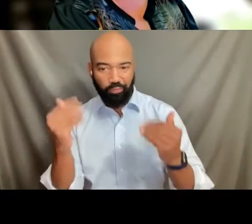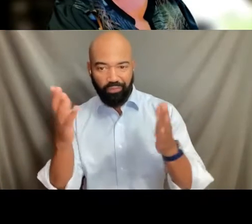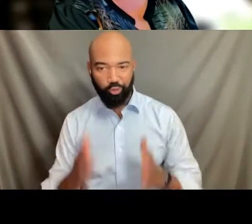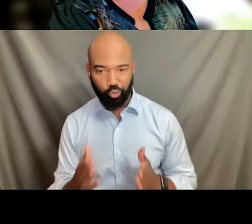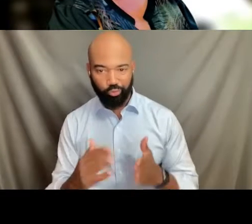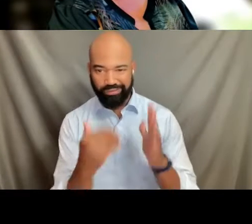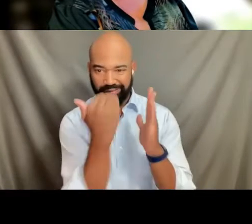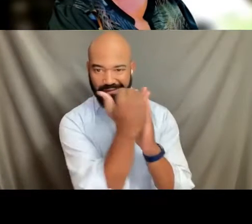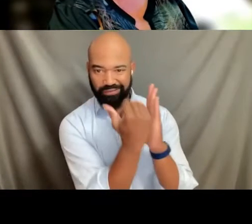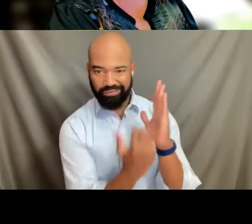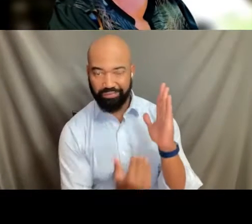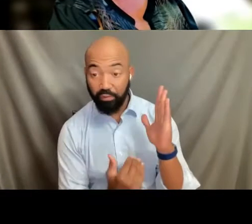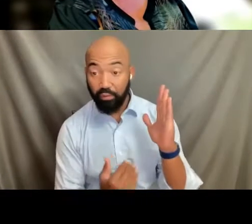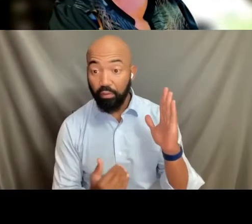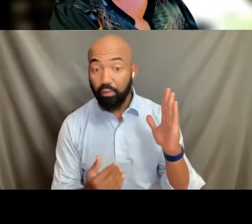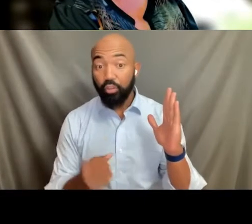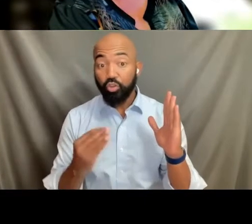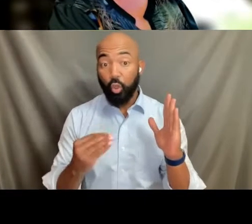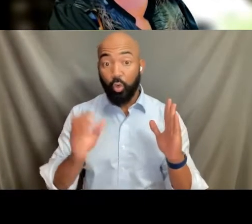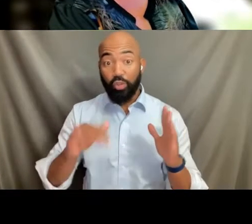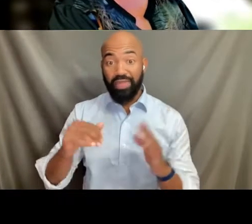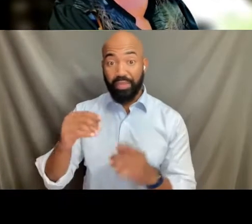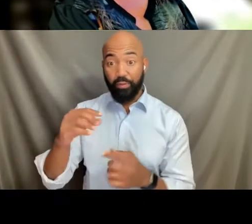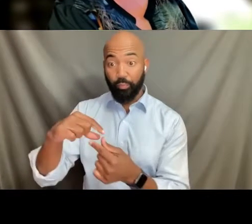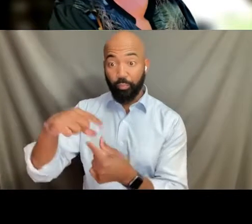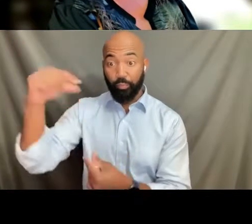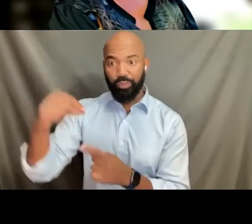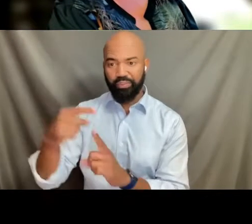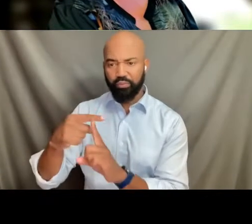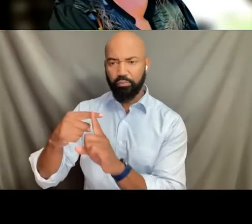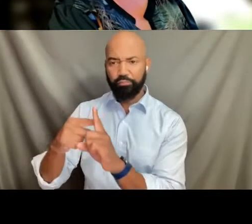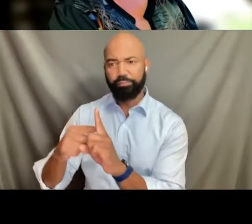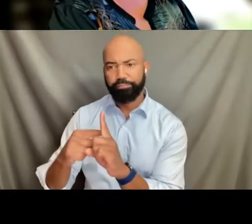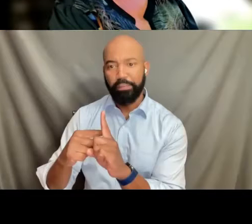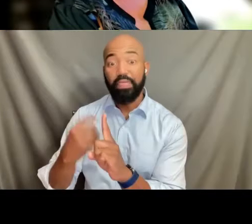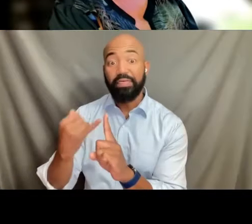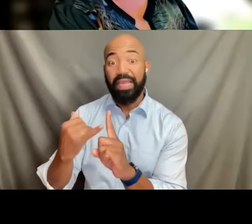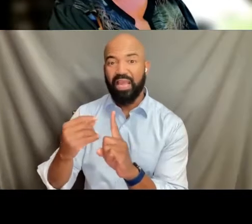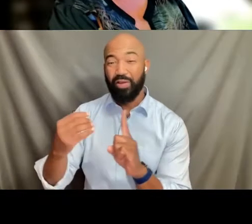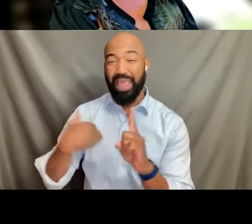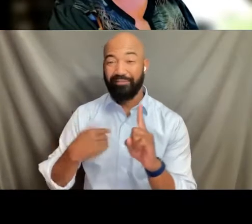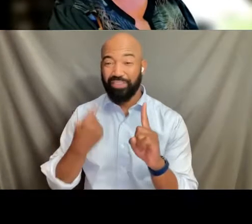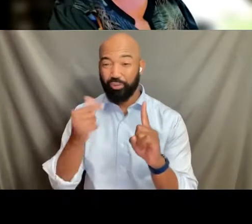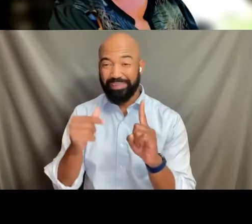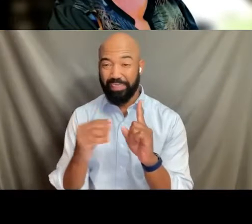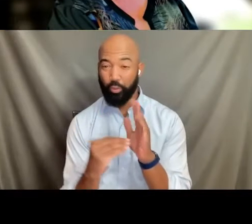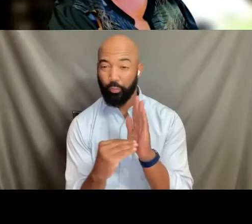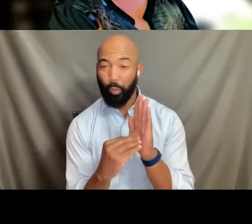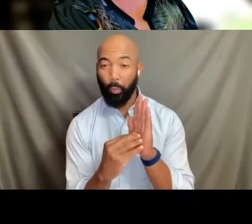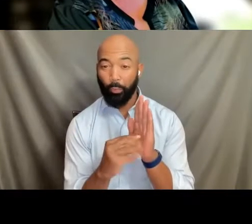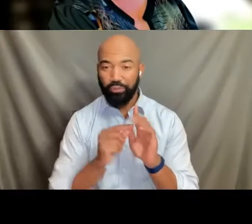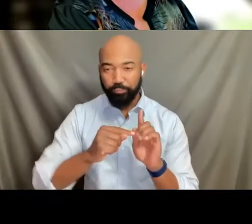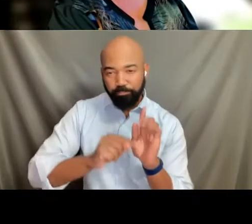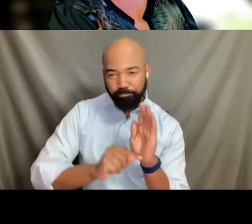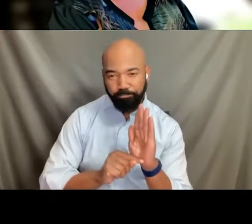our little thermometer chart there on a regular basis to help us track how our progress is going.